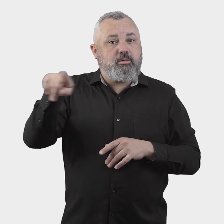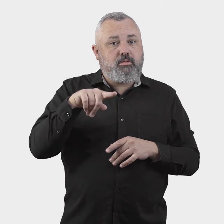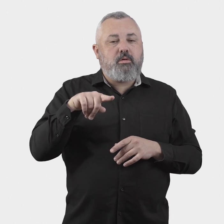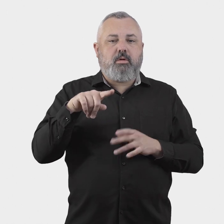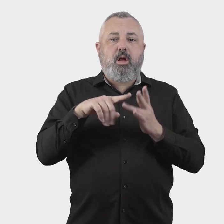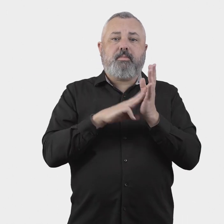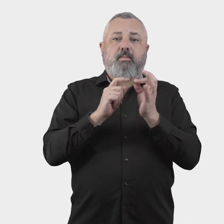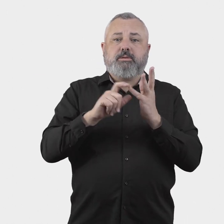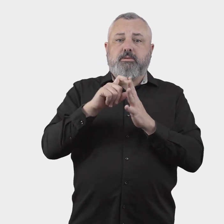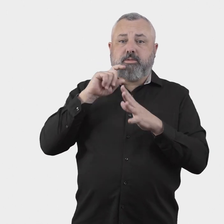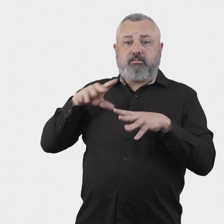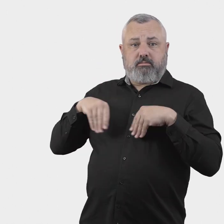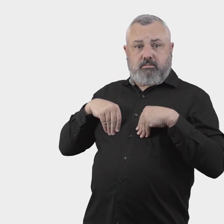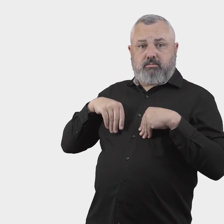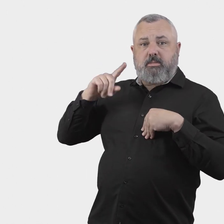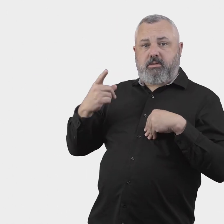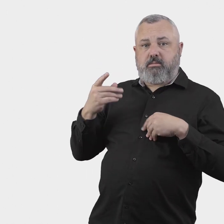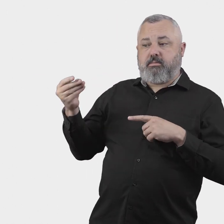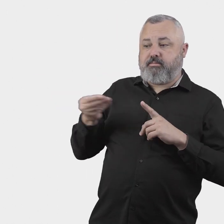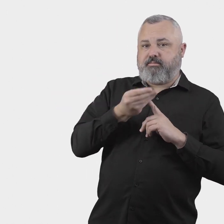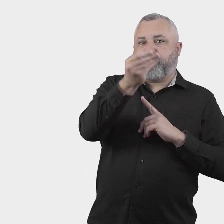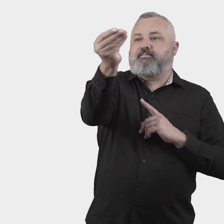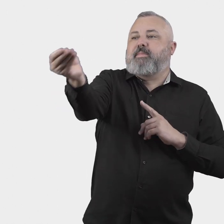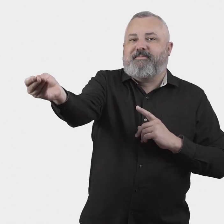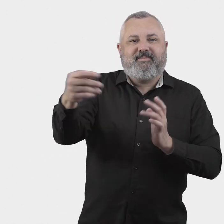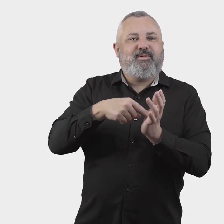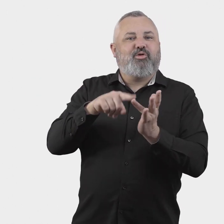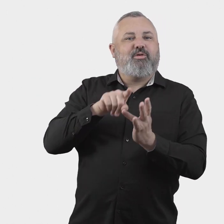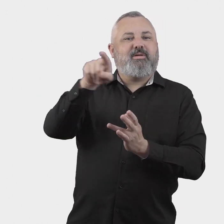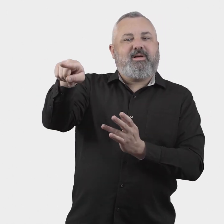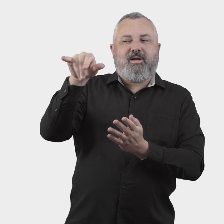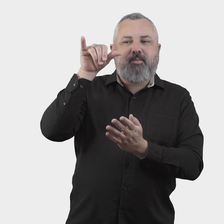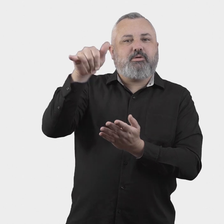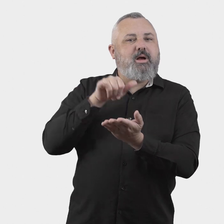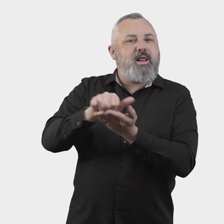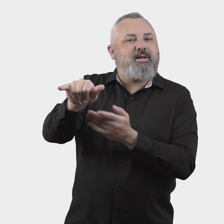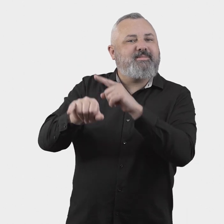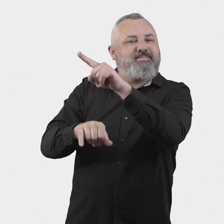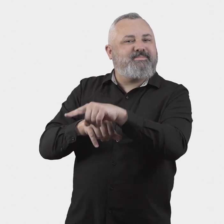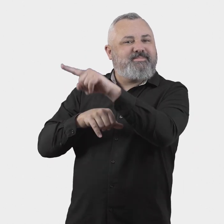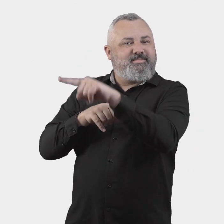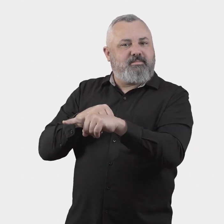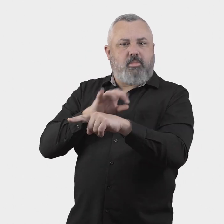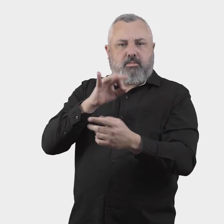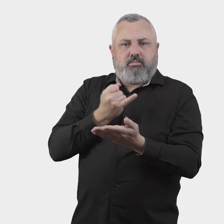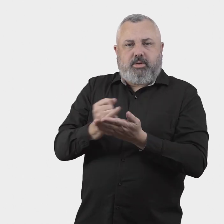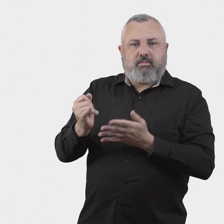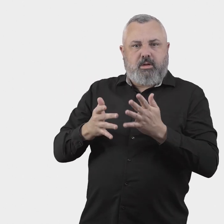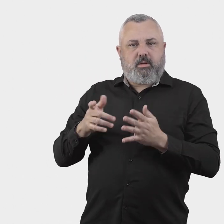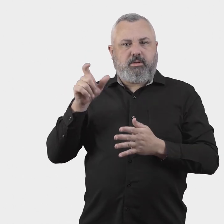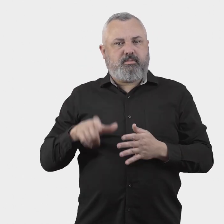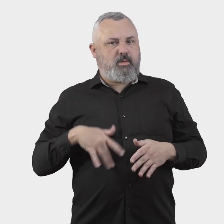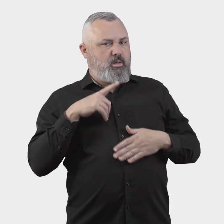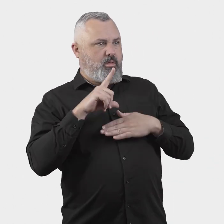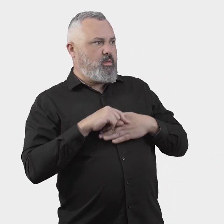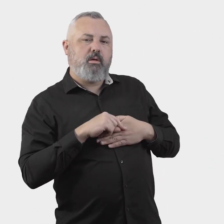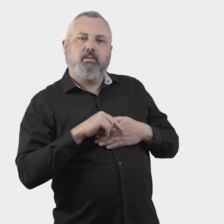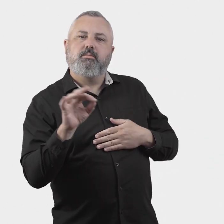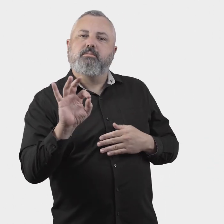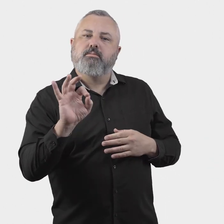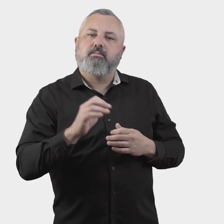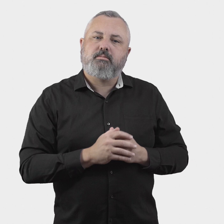been made directly to the member in the first instance, a ‘No Wrong Door’ policy.